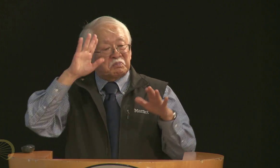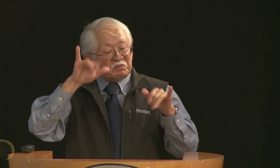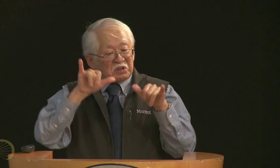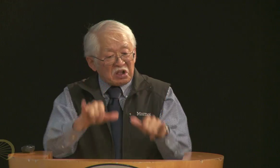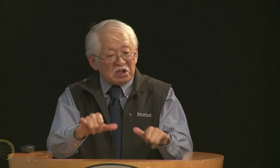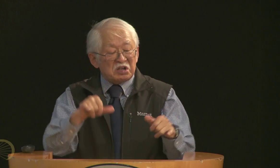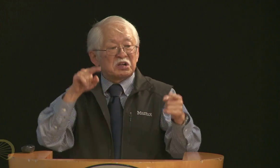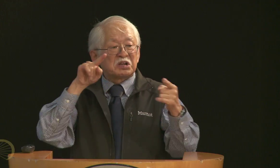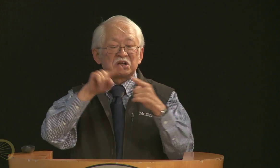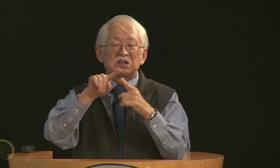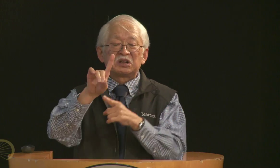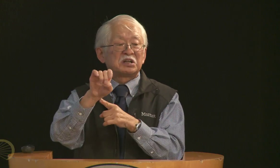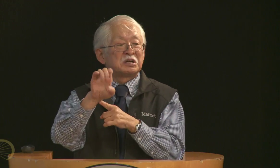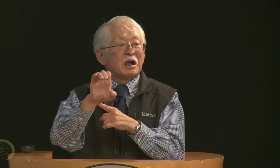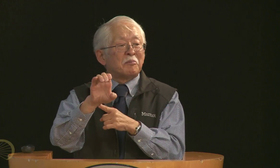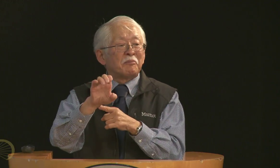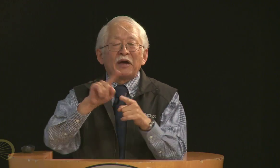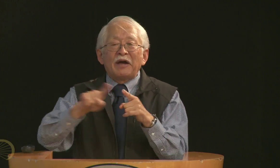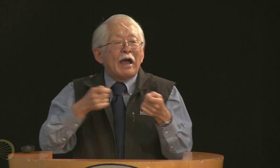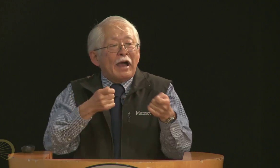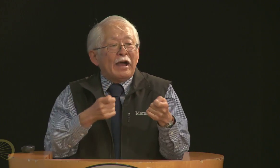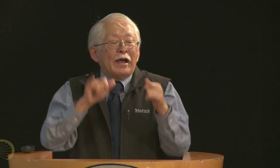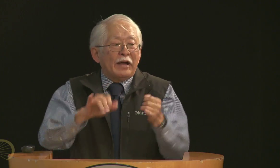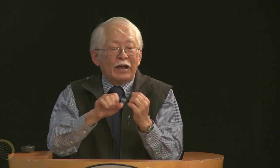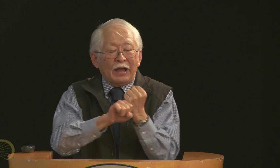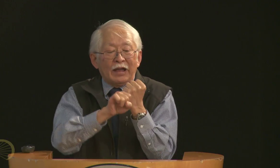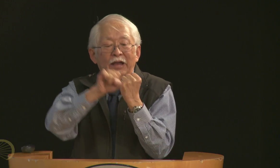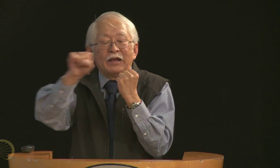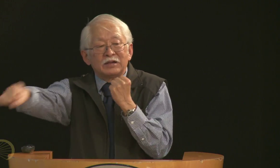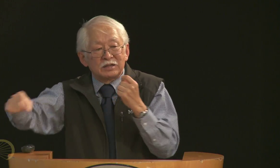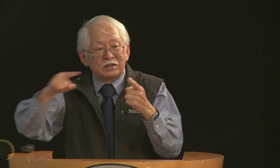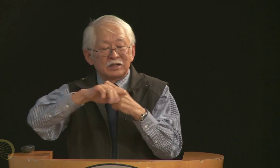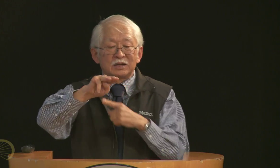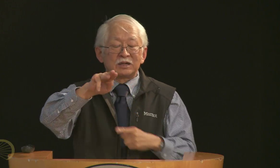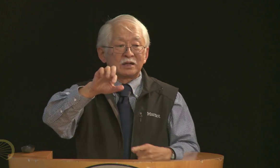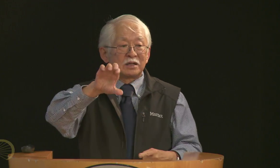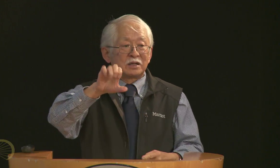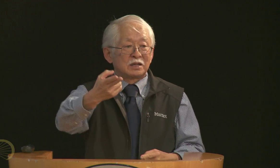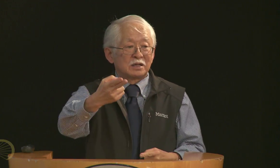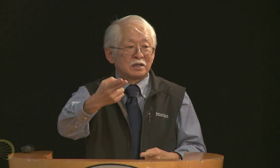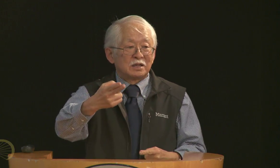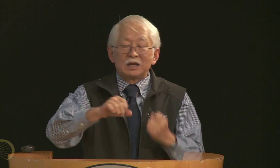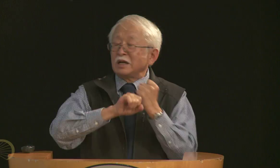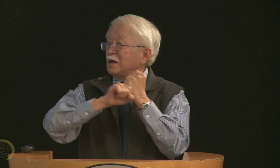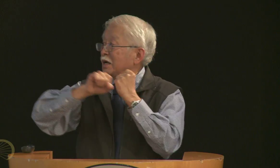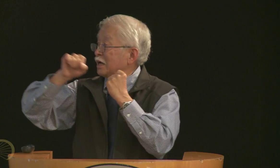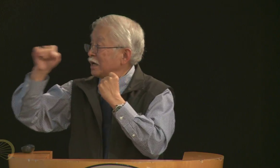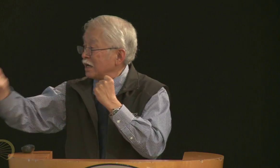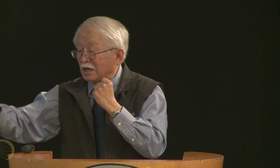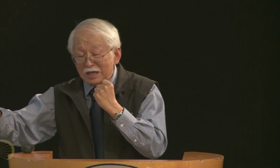for dinner, because of course they had to honor her for the work that she'd done so rather than being there for a simple week or so, she was there for several months;